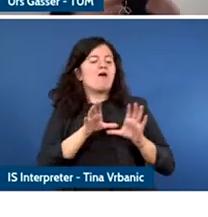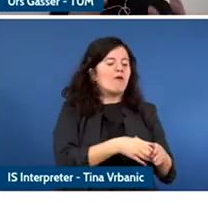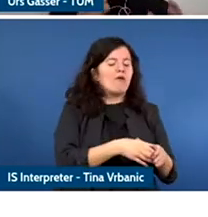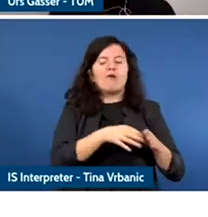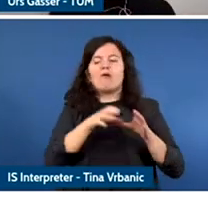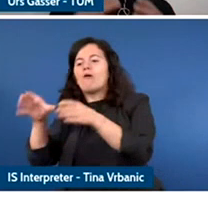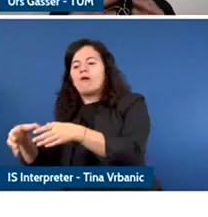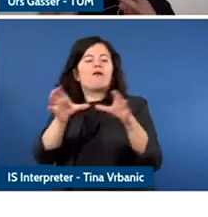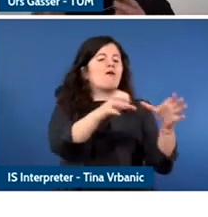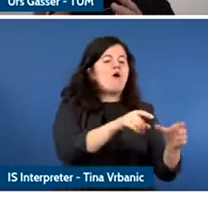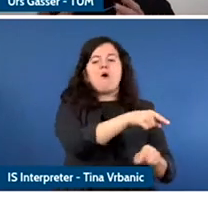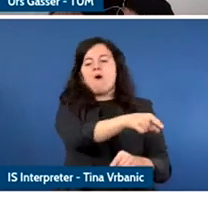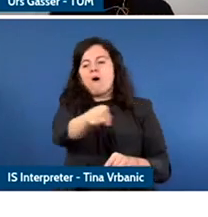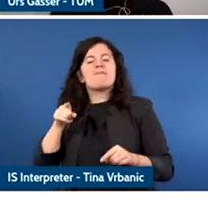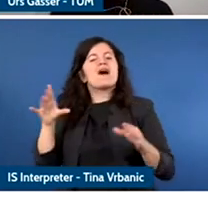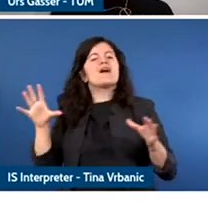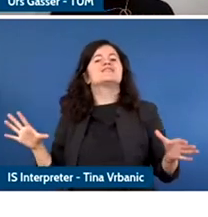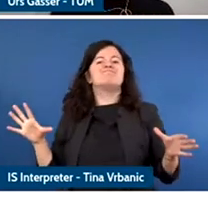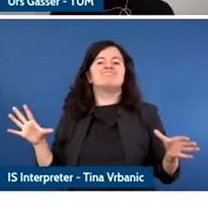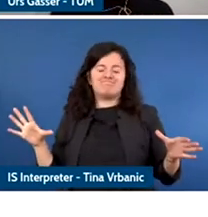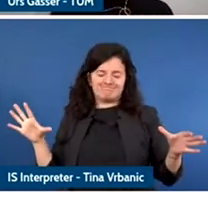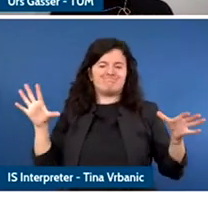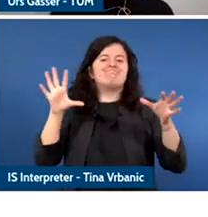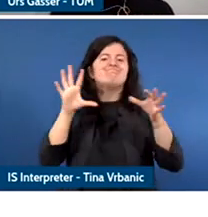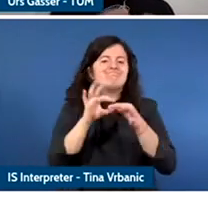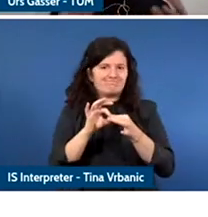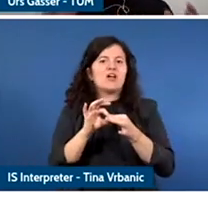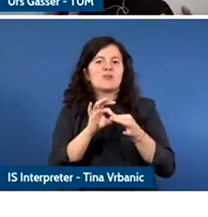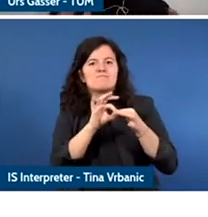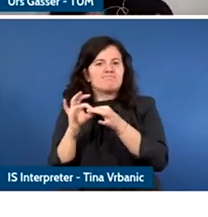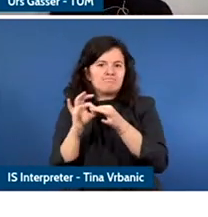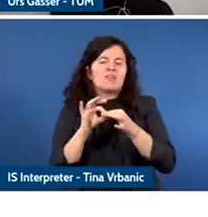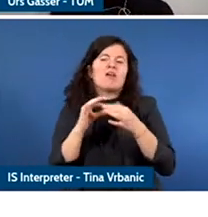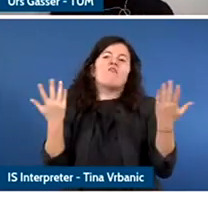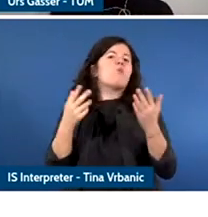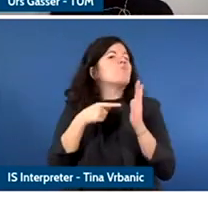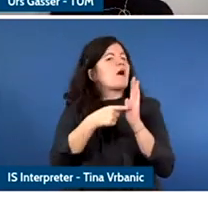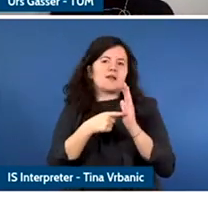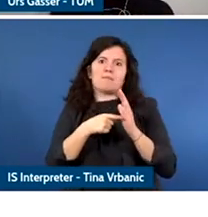address safety issues and privacy issues and increase literacy and the like but